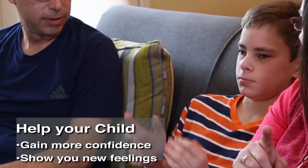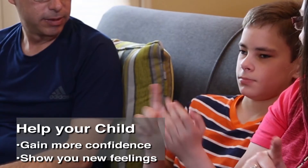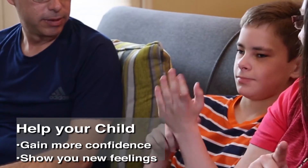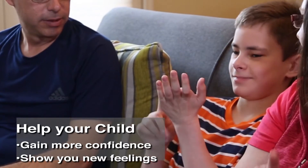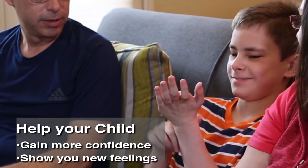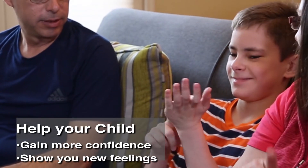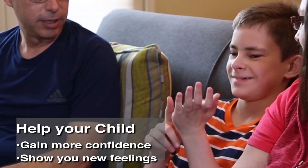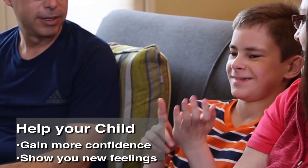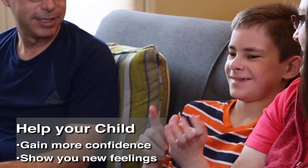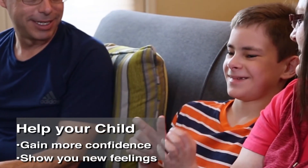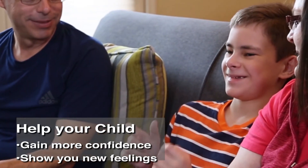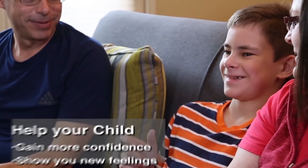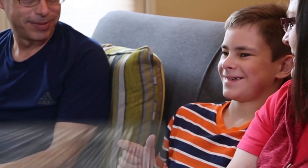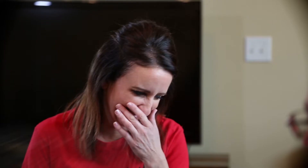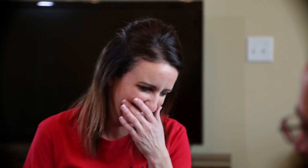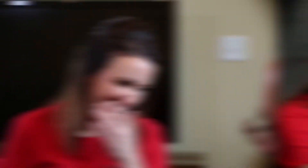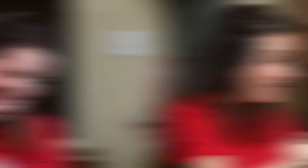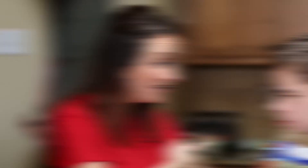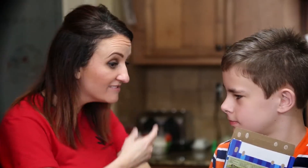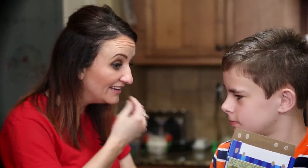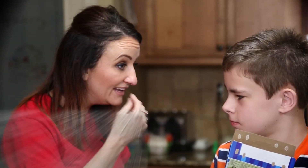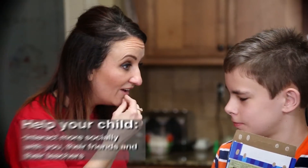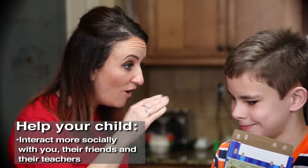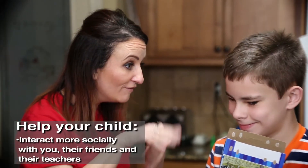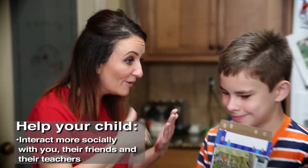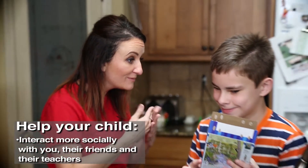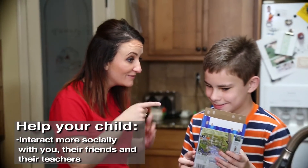that you never knew existed within them. They will also interact more socially